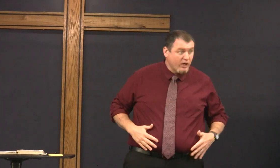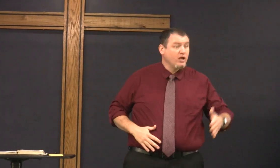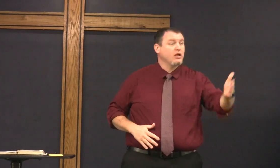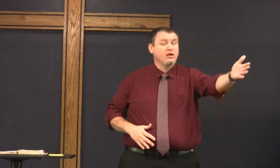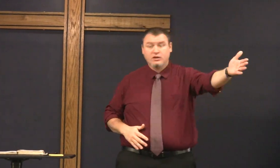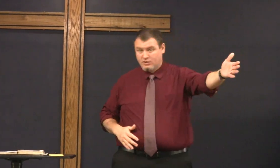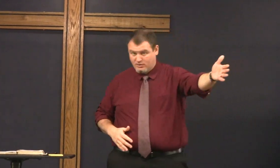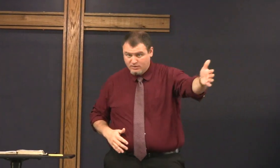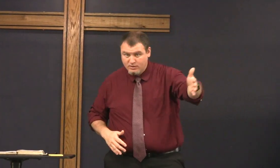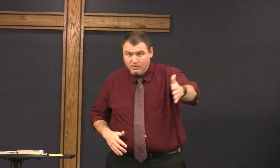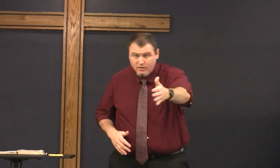we'll have new bodies